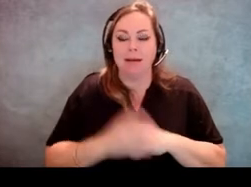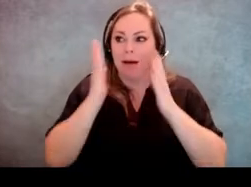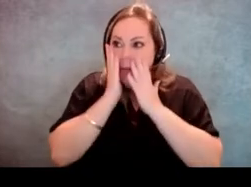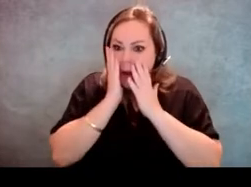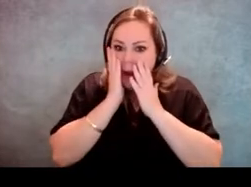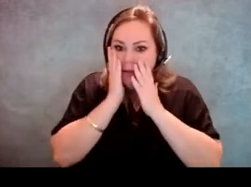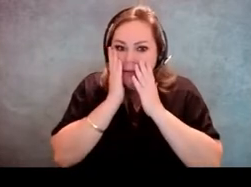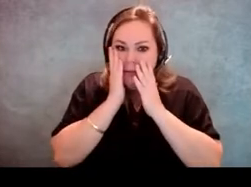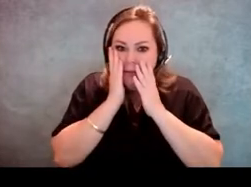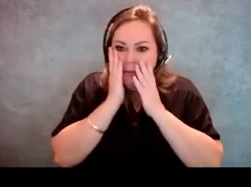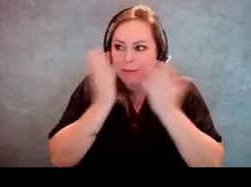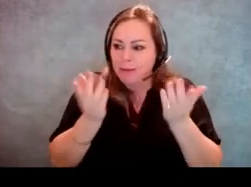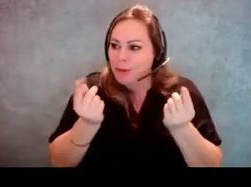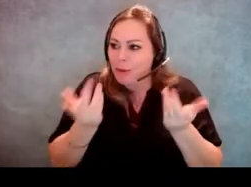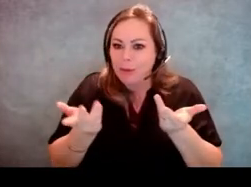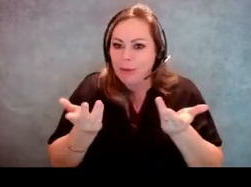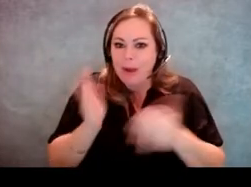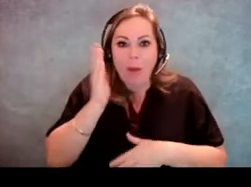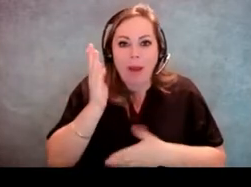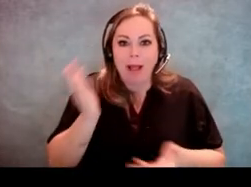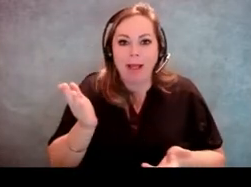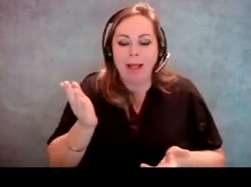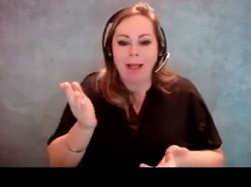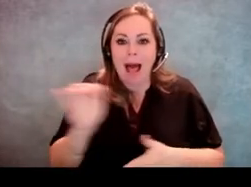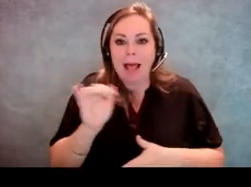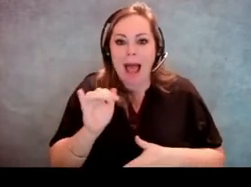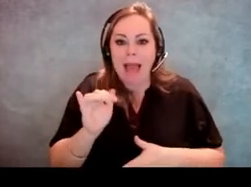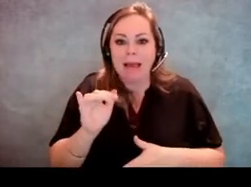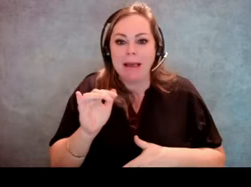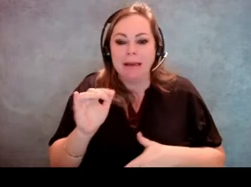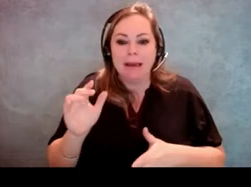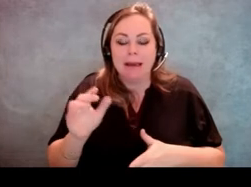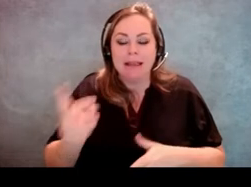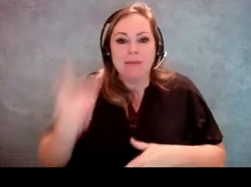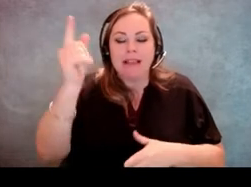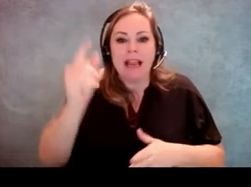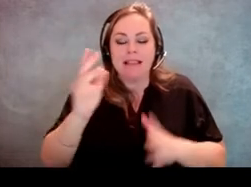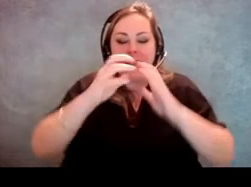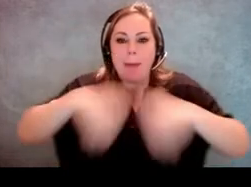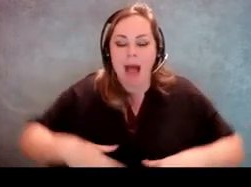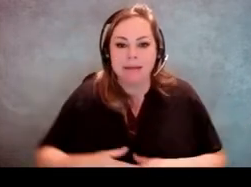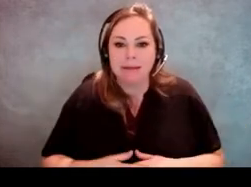he's gonna just spontaneously combust. I don't know what's gonna happen.